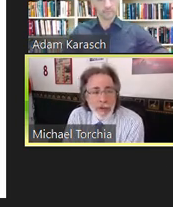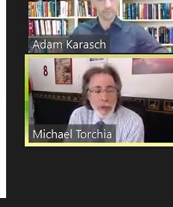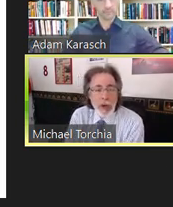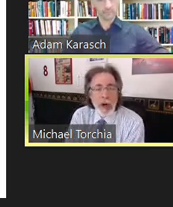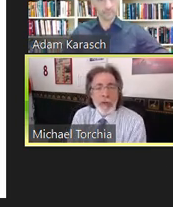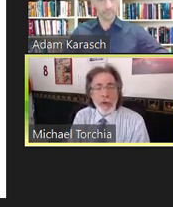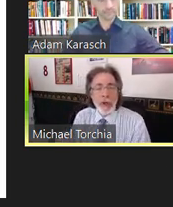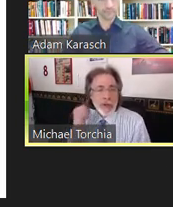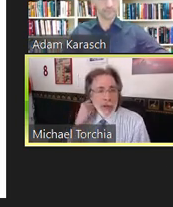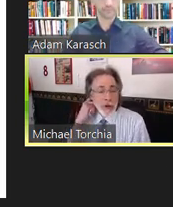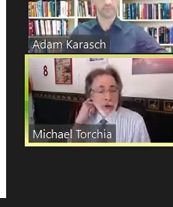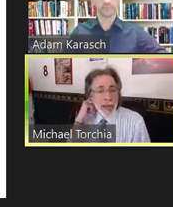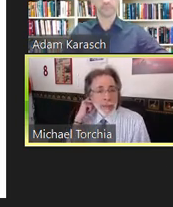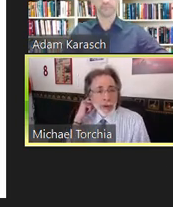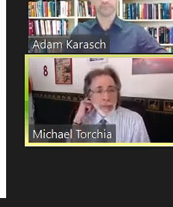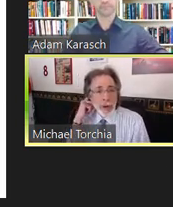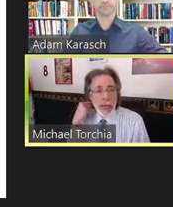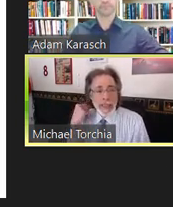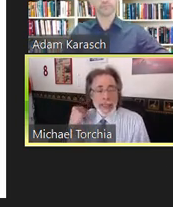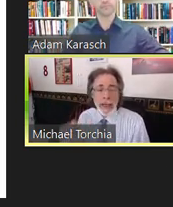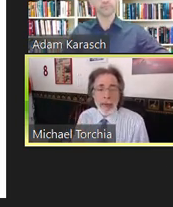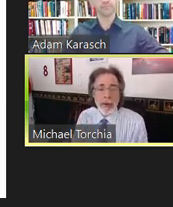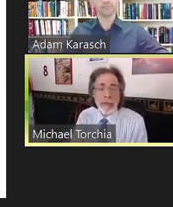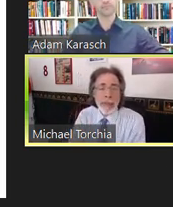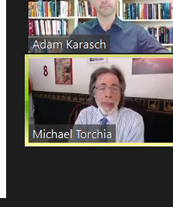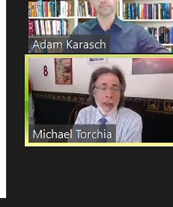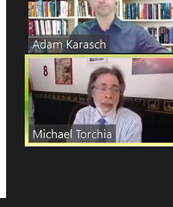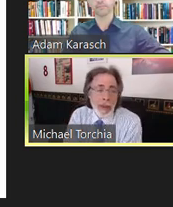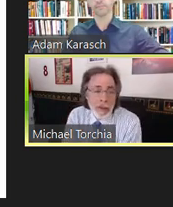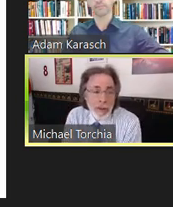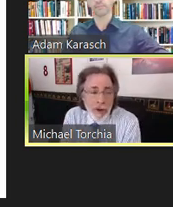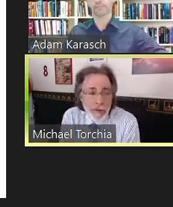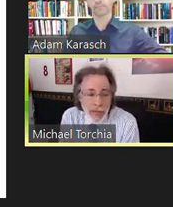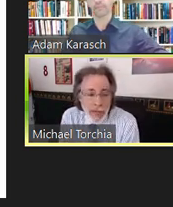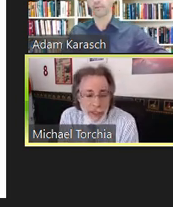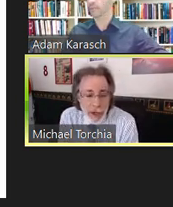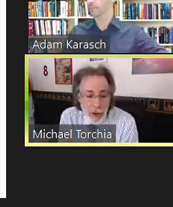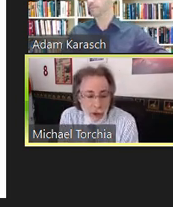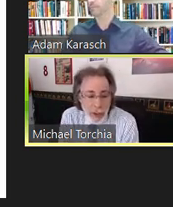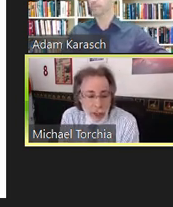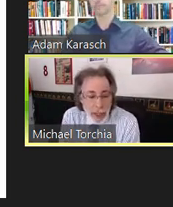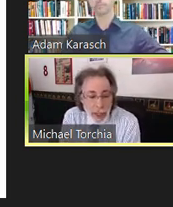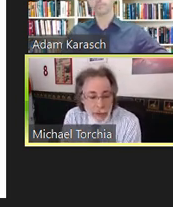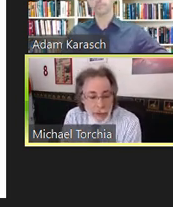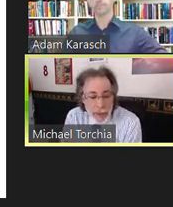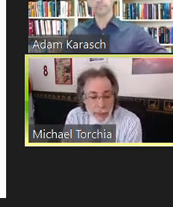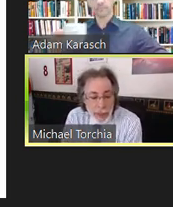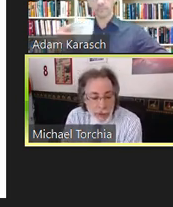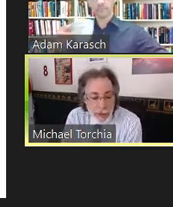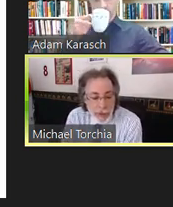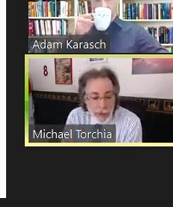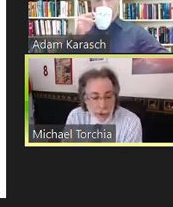where if you just send your name, your bar ID number, the verification code to the email address,